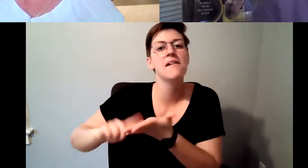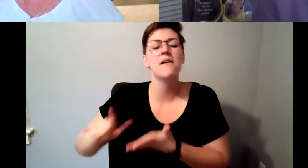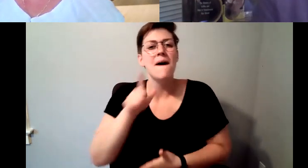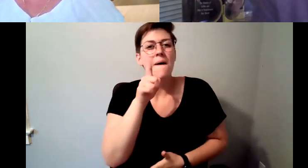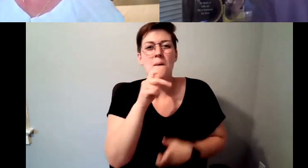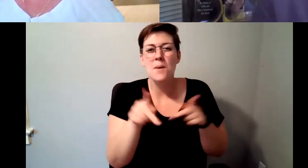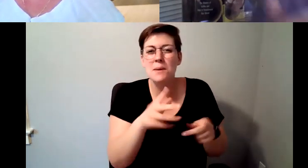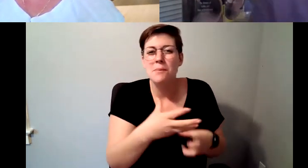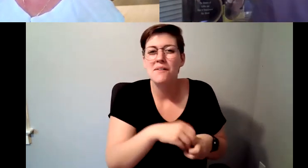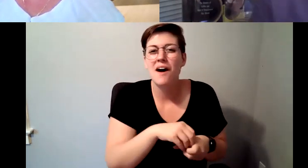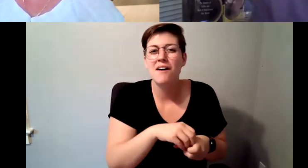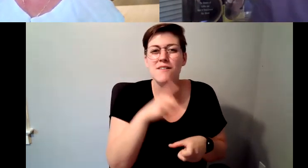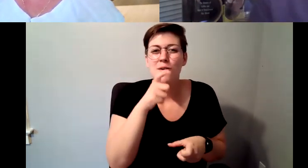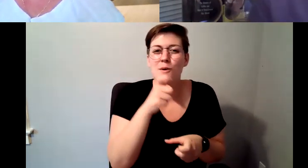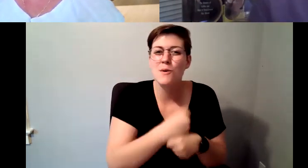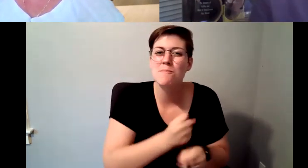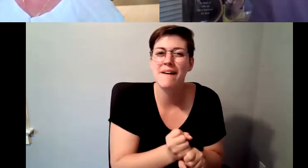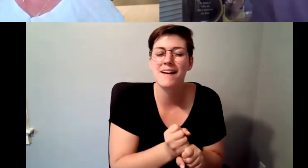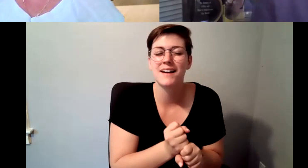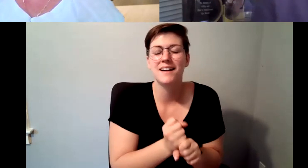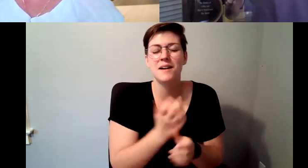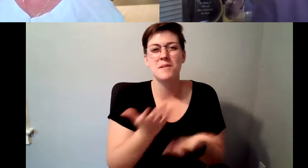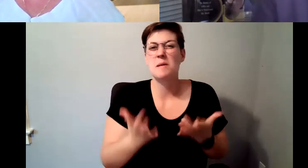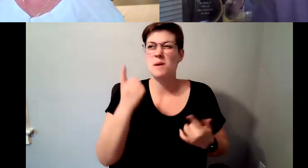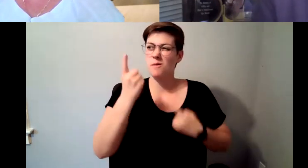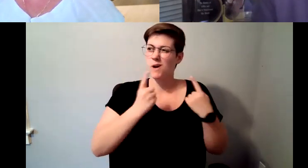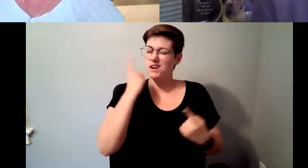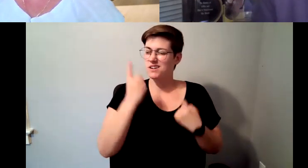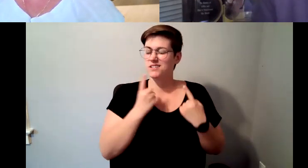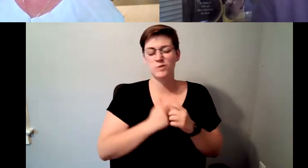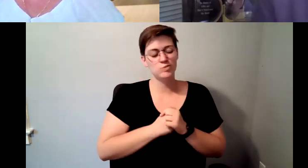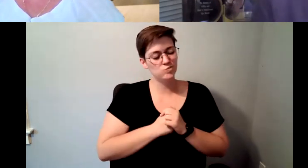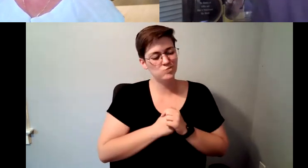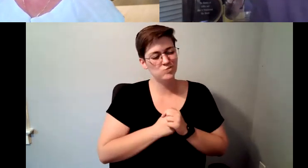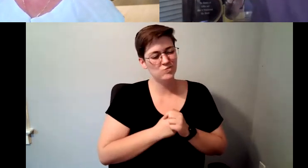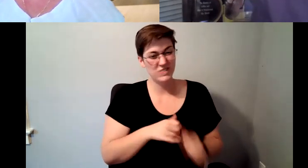D. Major Cohen: And then you might wonder Is this something that is environmentally